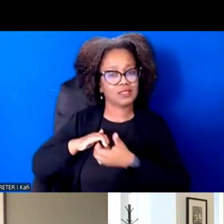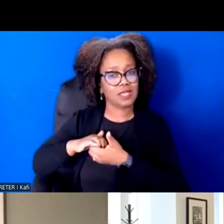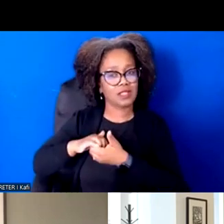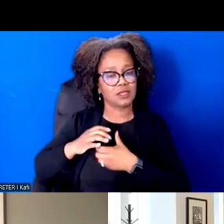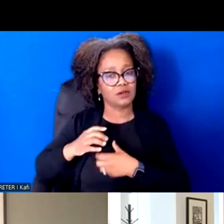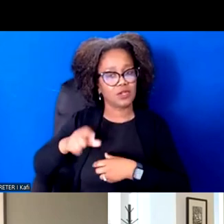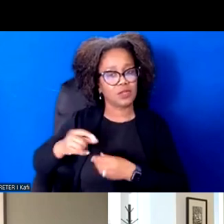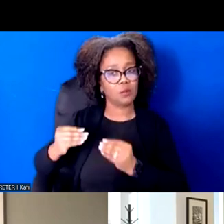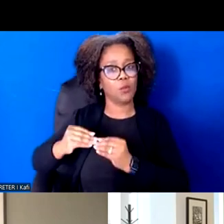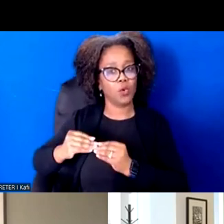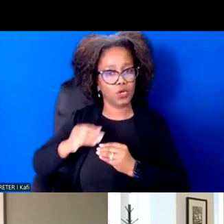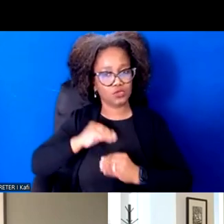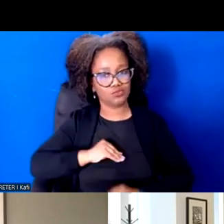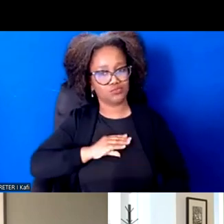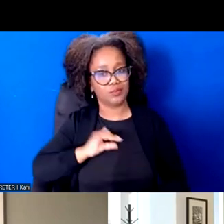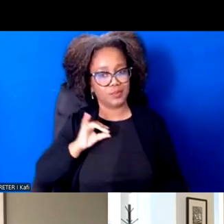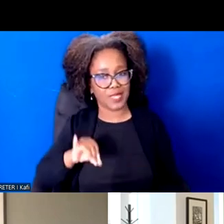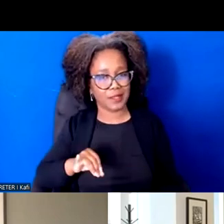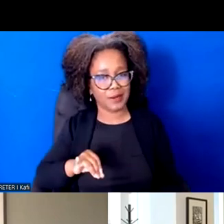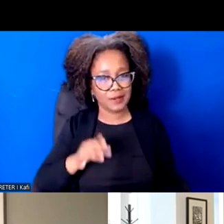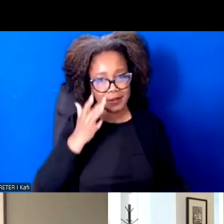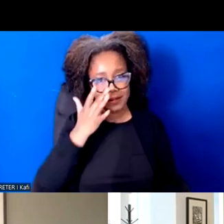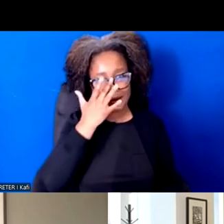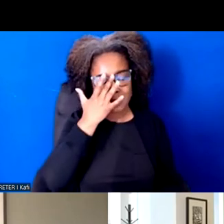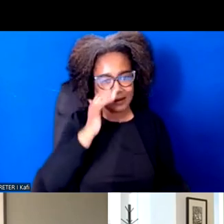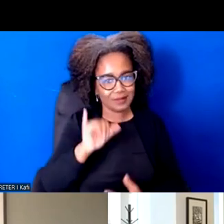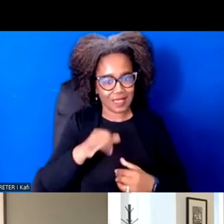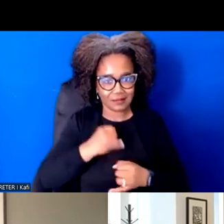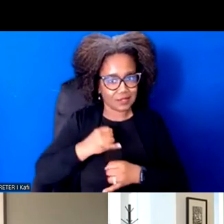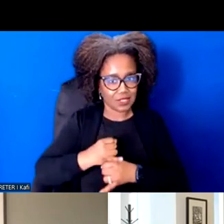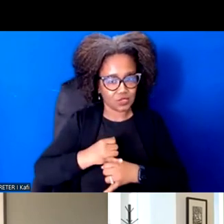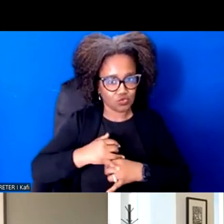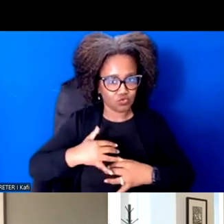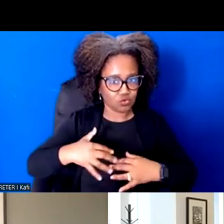as well as there's institutional culture, society that we're up against. Right.